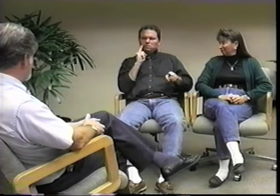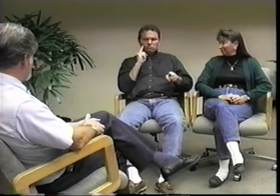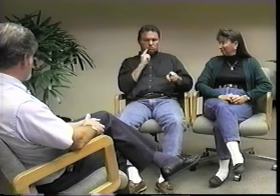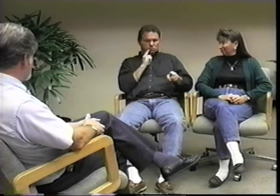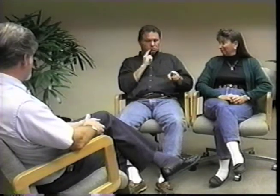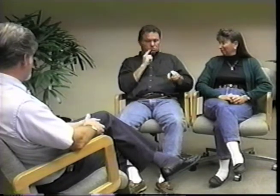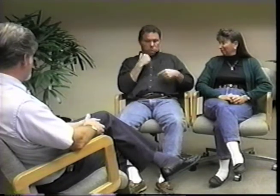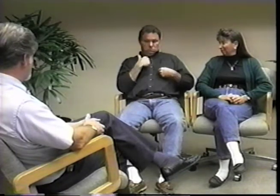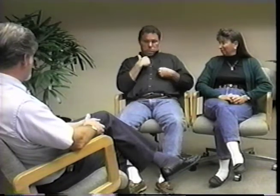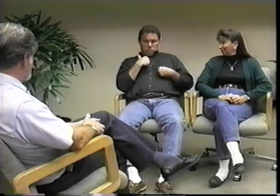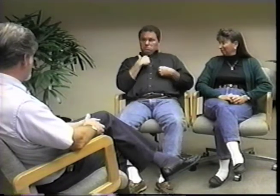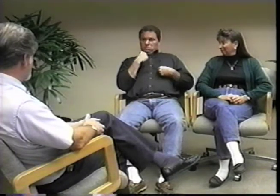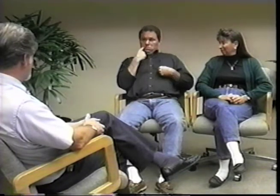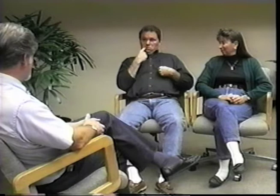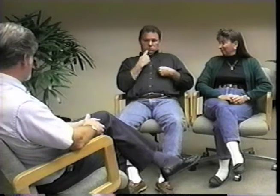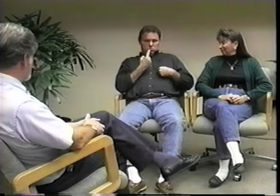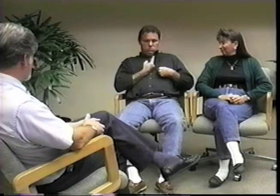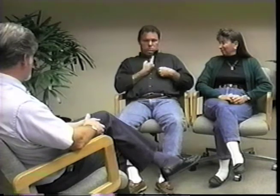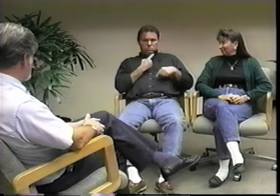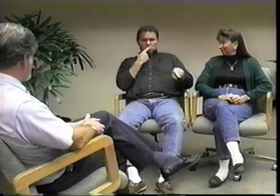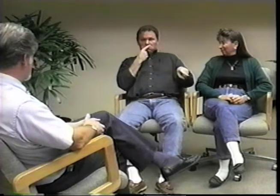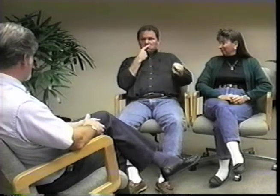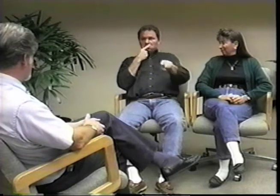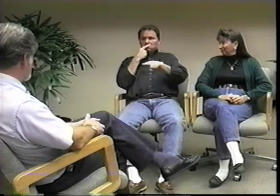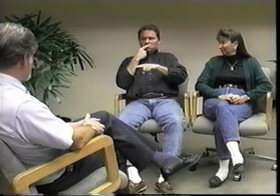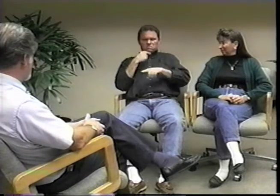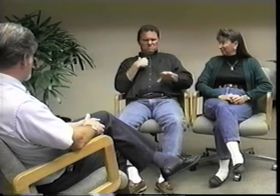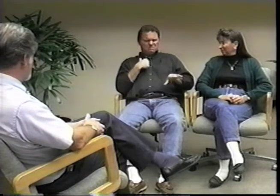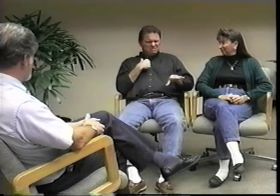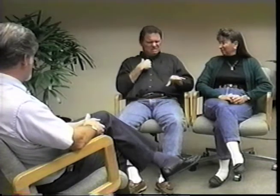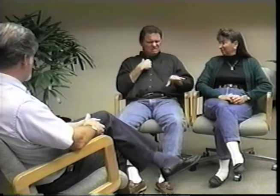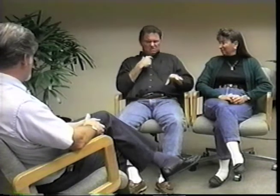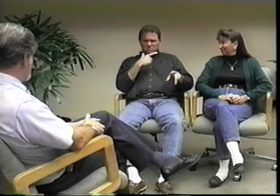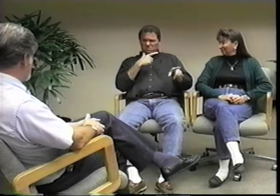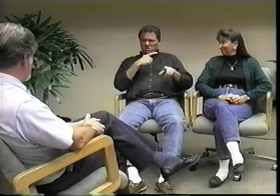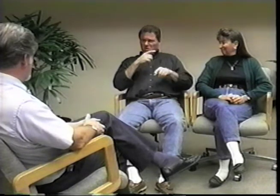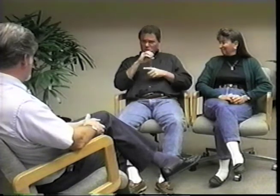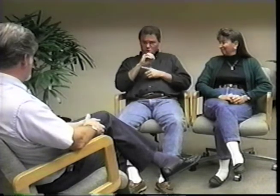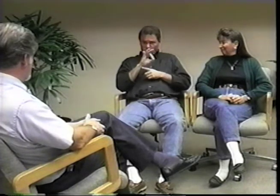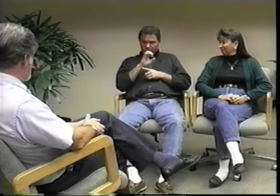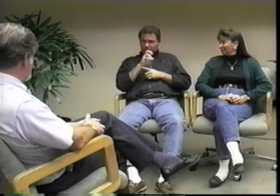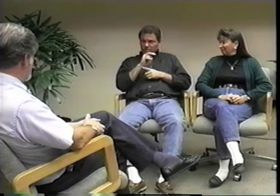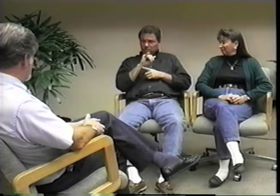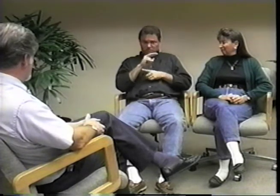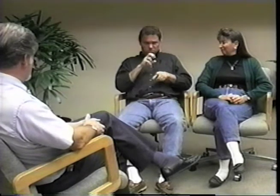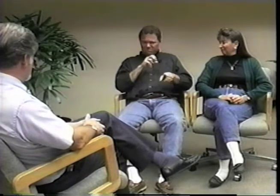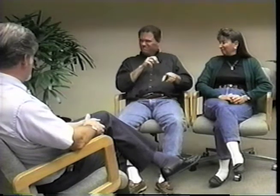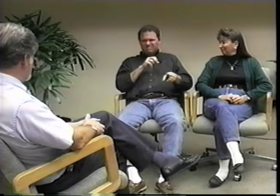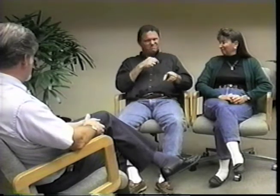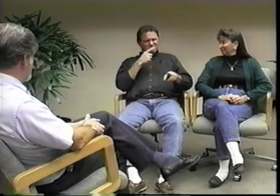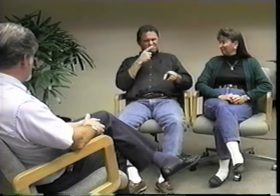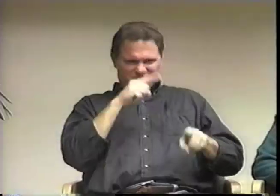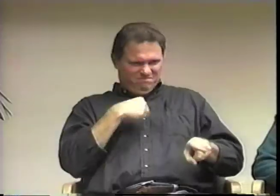but being the only Deaf person, it was very frustrating for me.